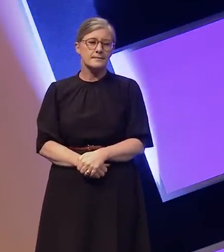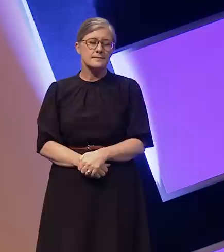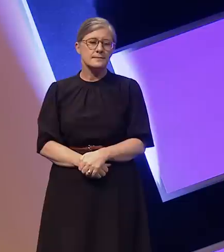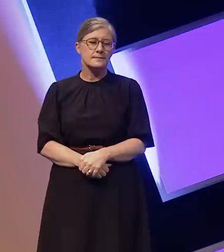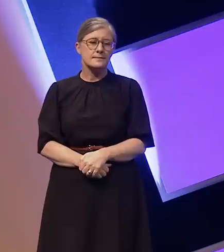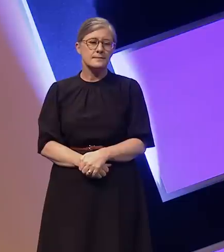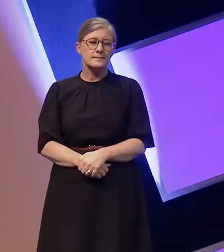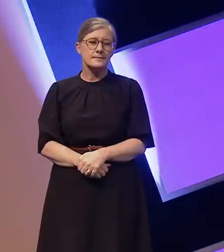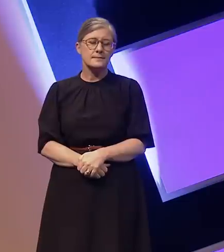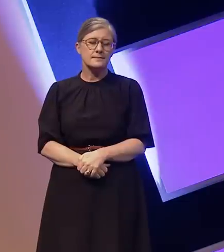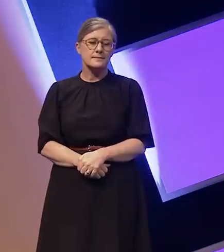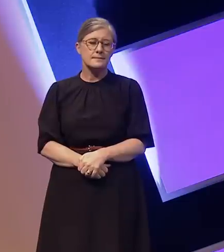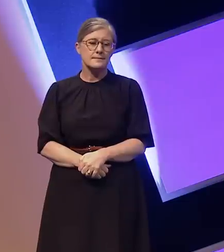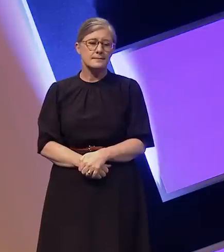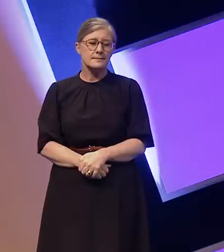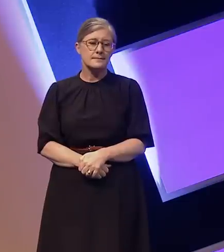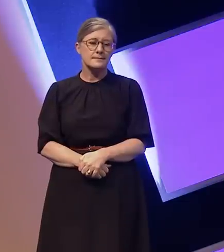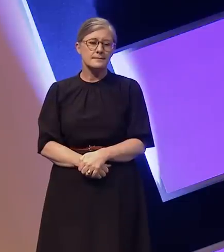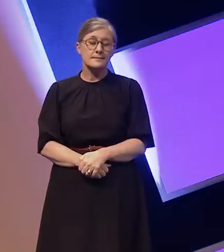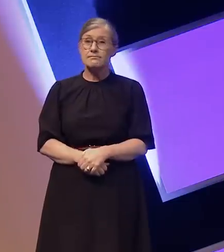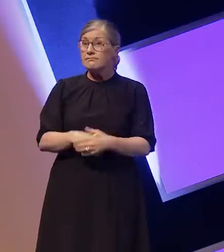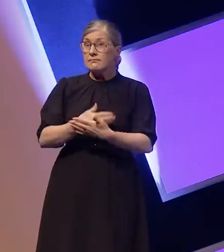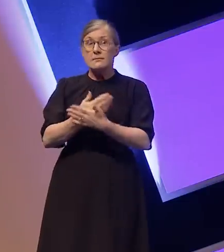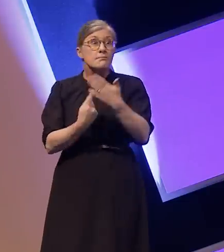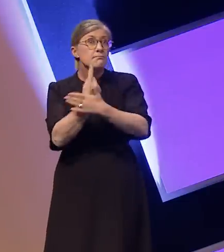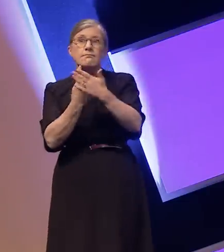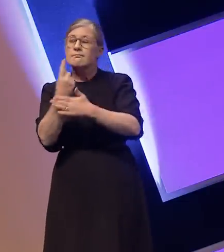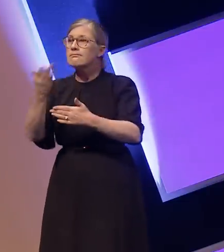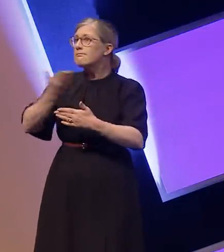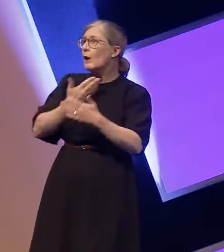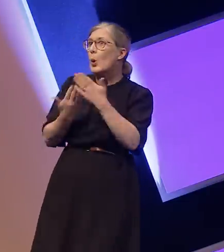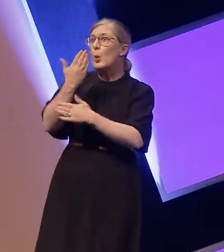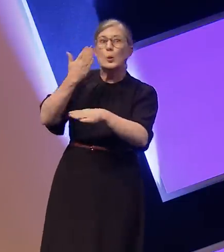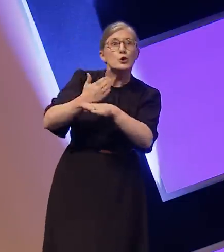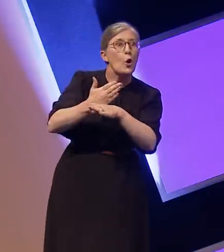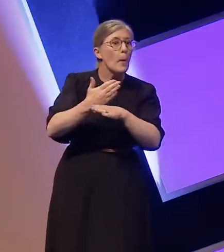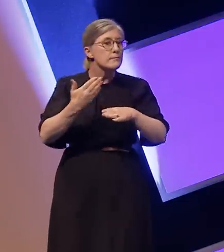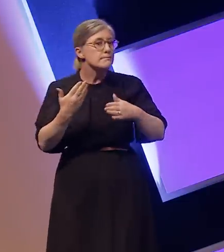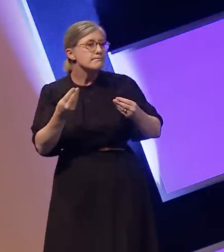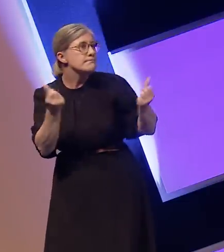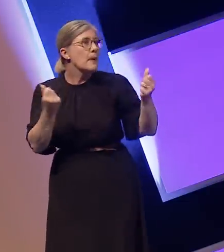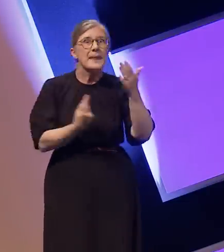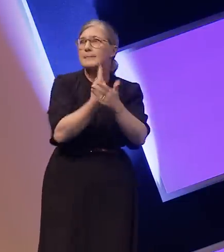every time I get given a new task or a job the first question that comes to my mind is should